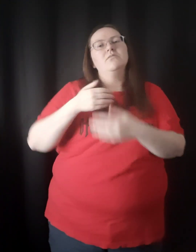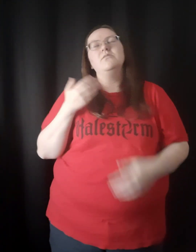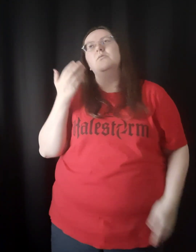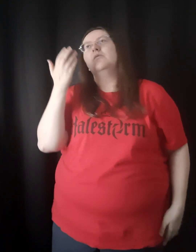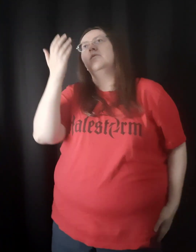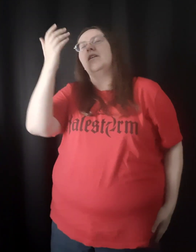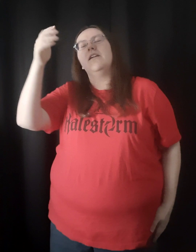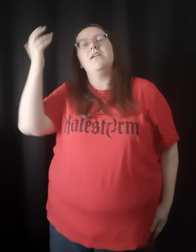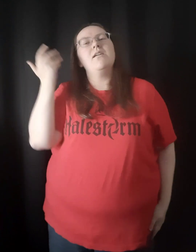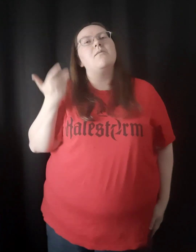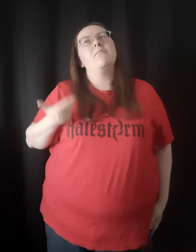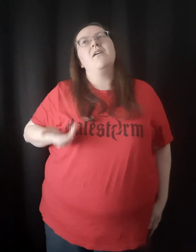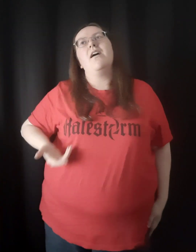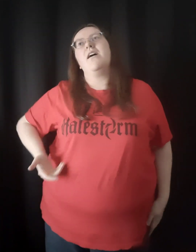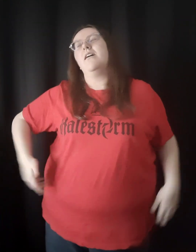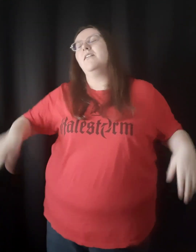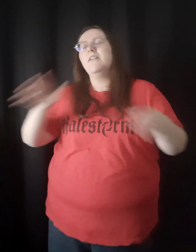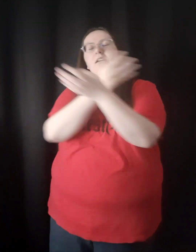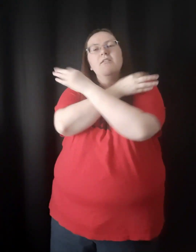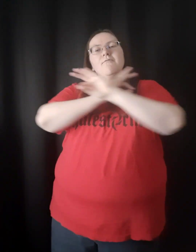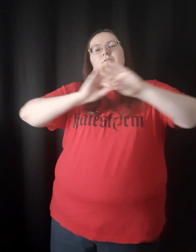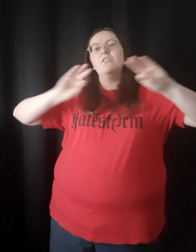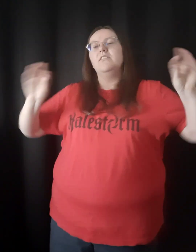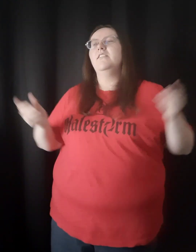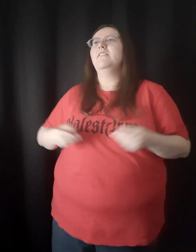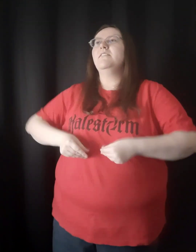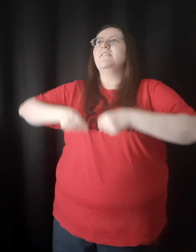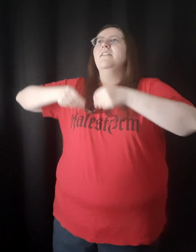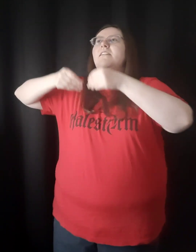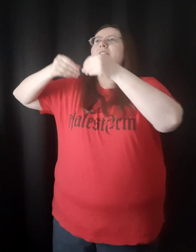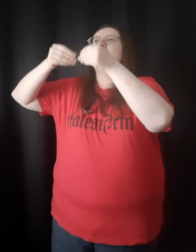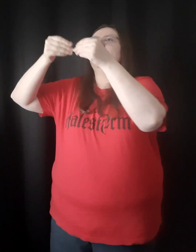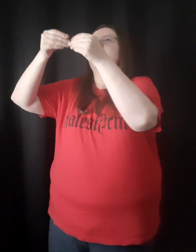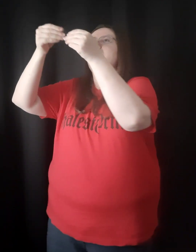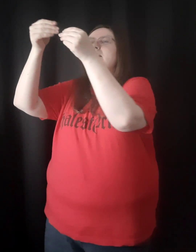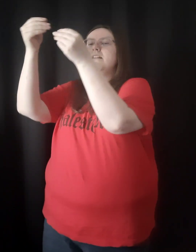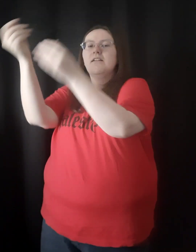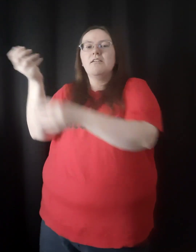All to Him I freely give